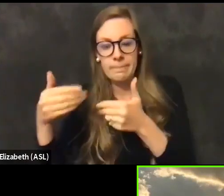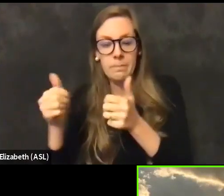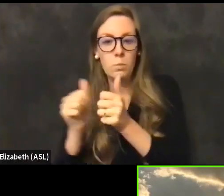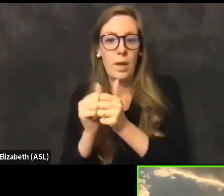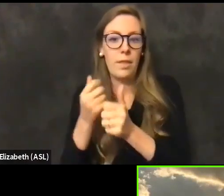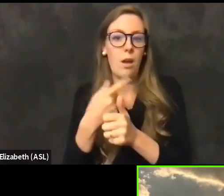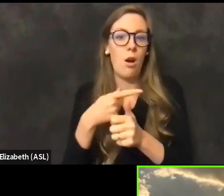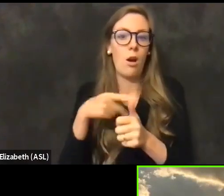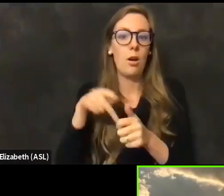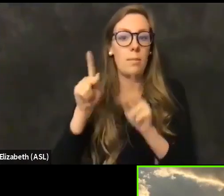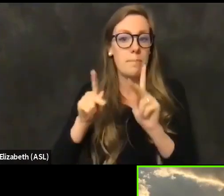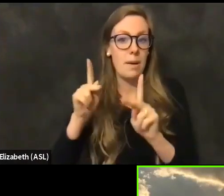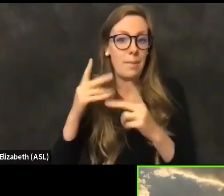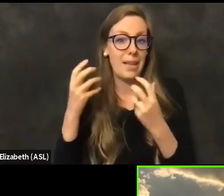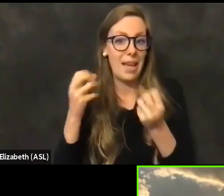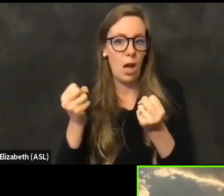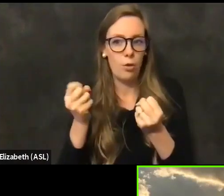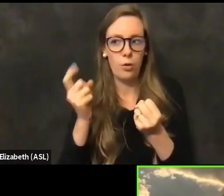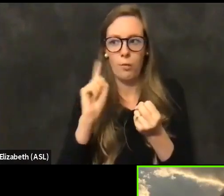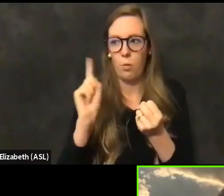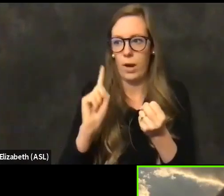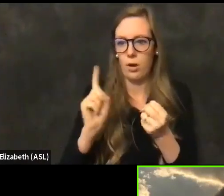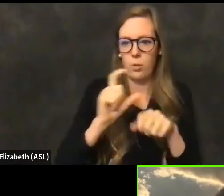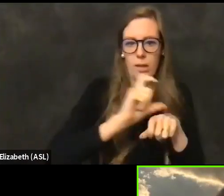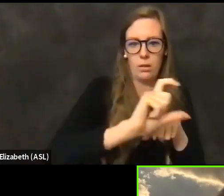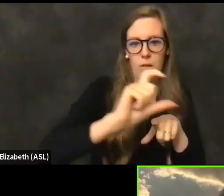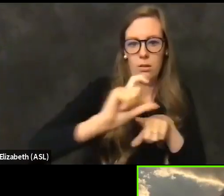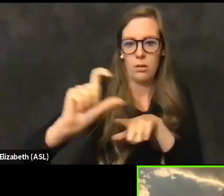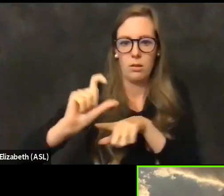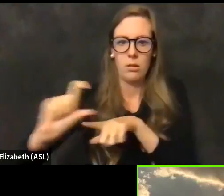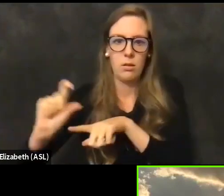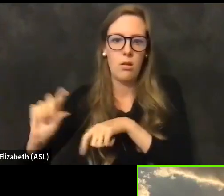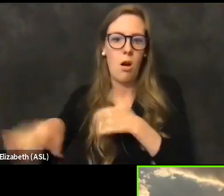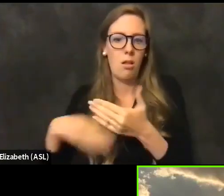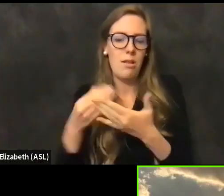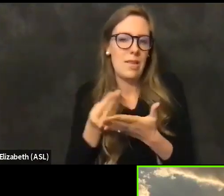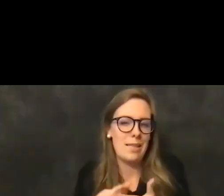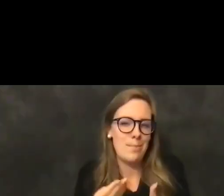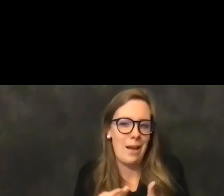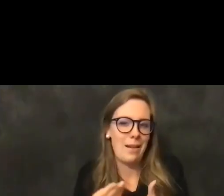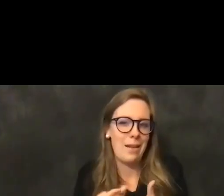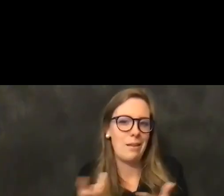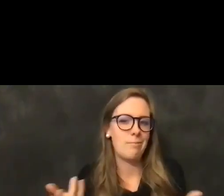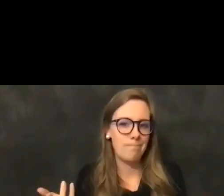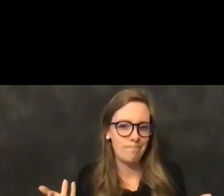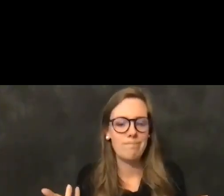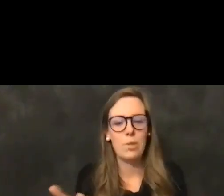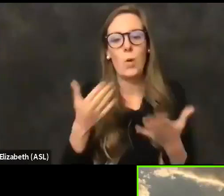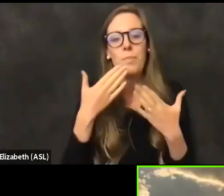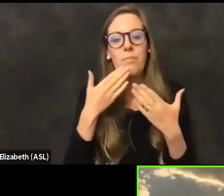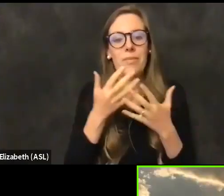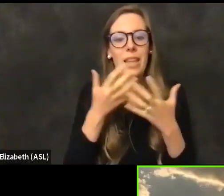dollars for all of these different areas of direct covid response. Thank you very much, Jerry Hopkins. I appreciate that.